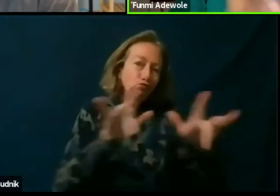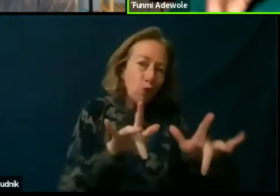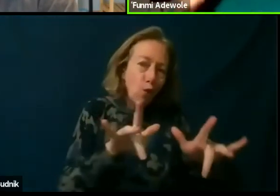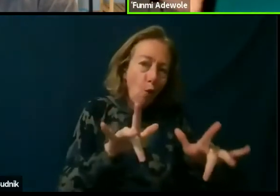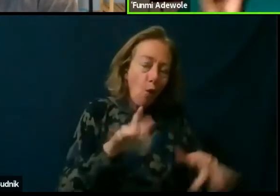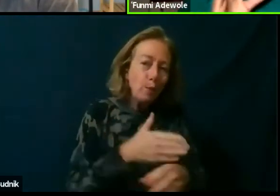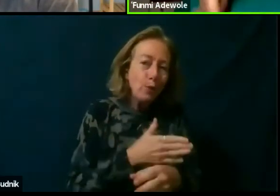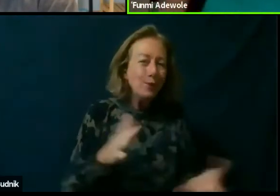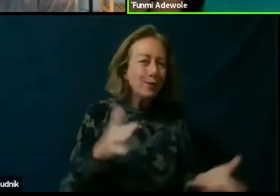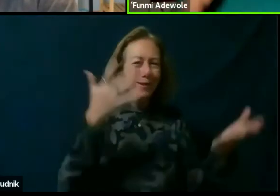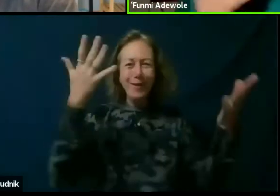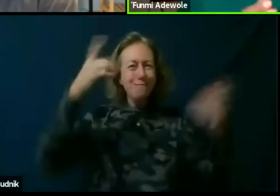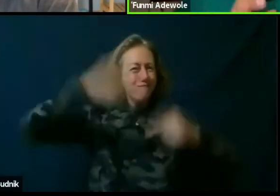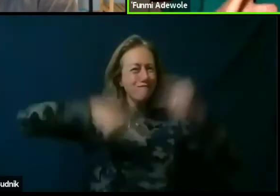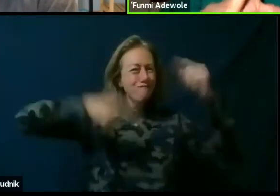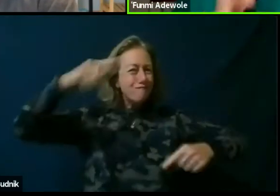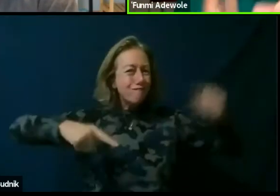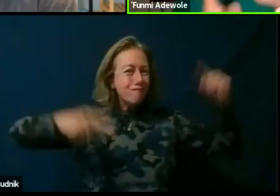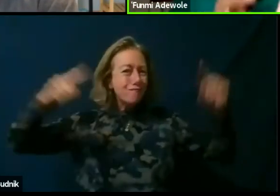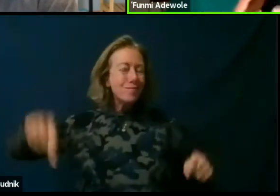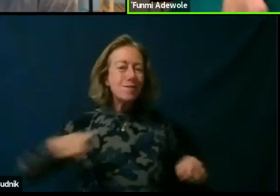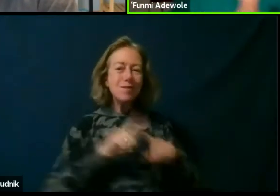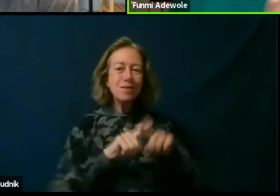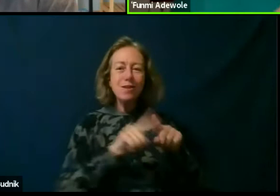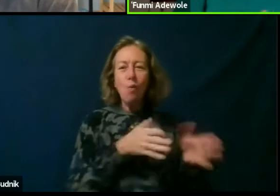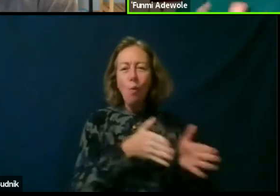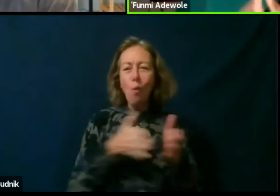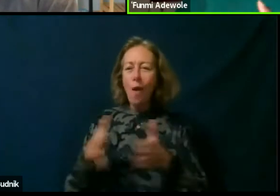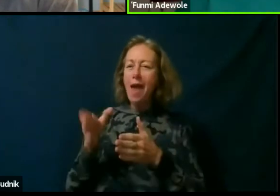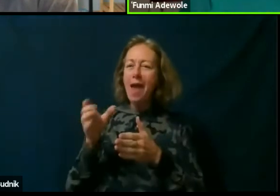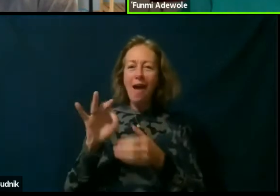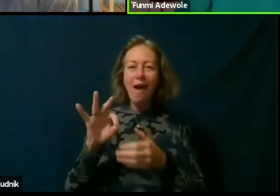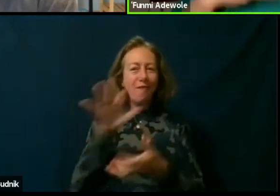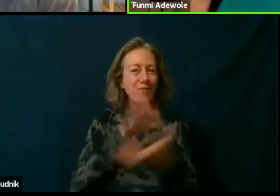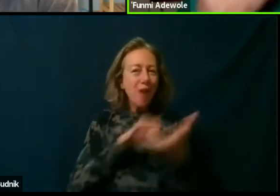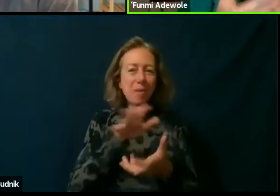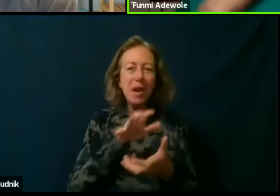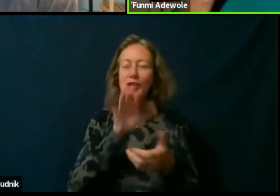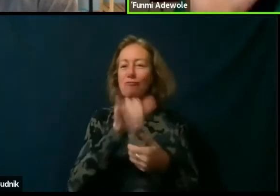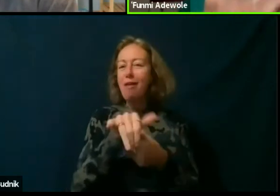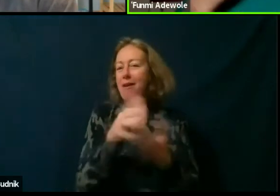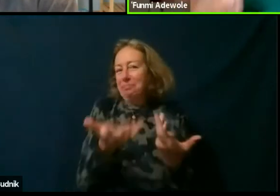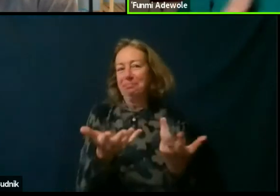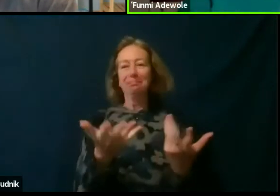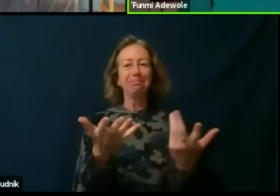There's all these different ways of combinations that, you know,